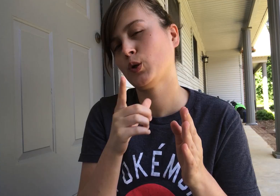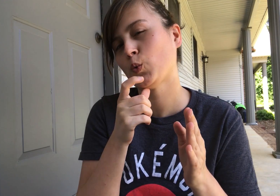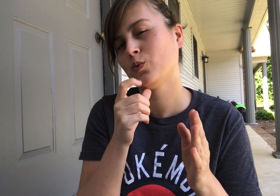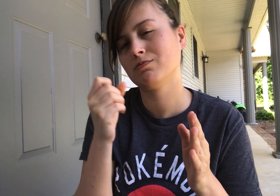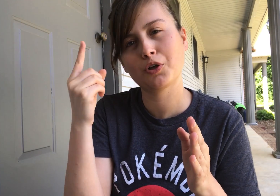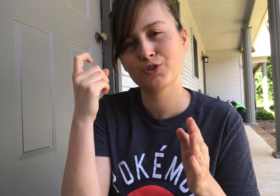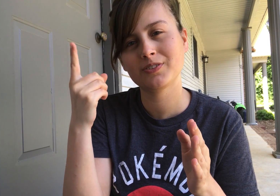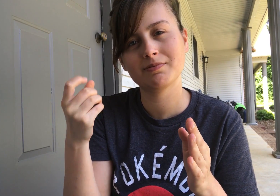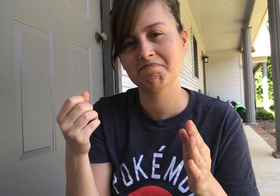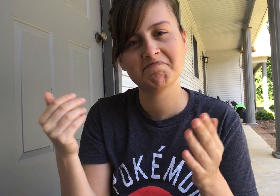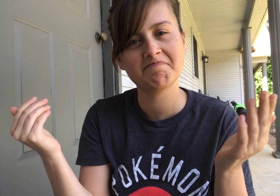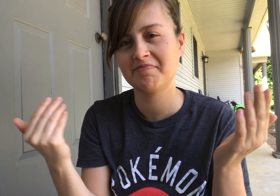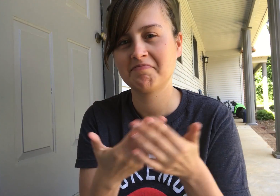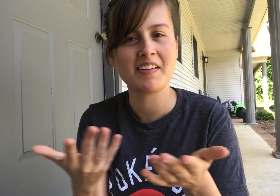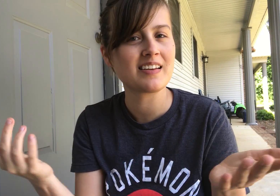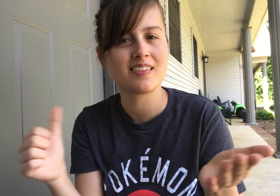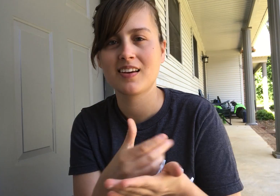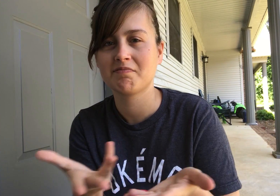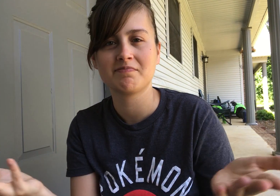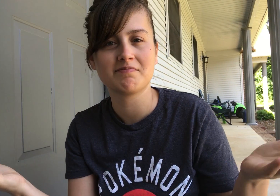Who understood any of that?